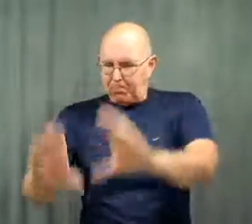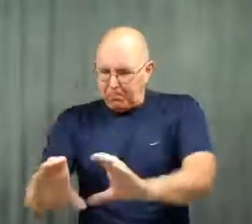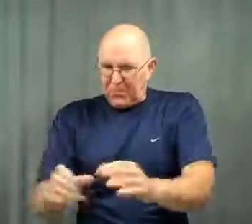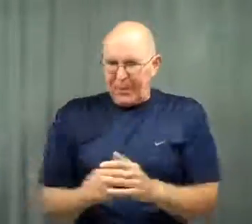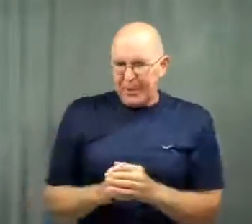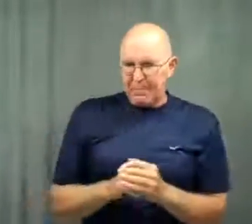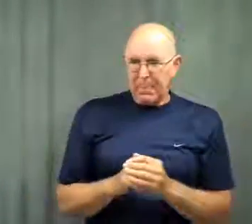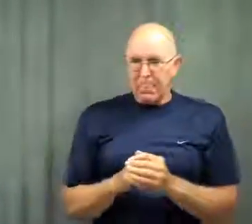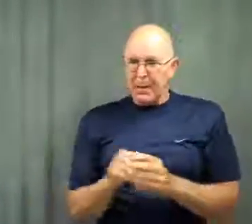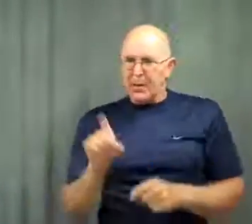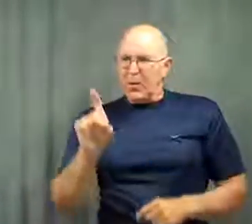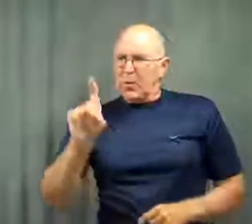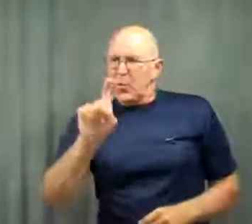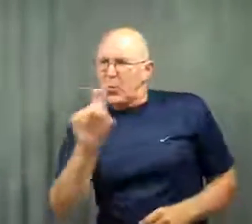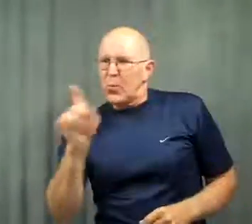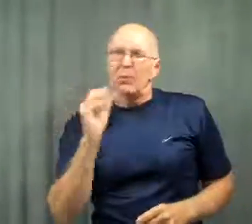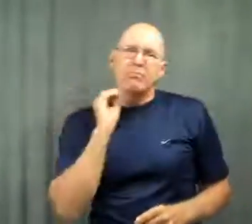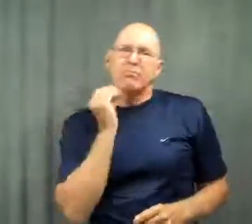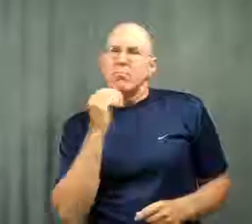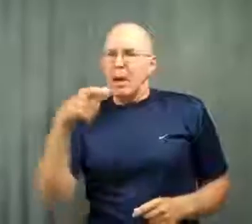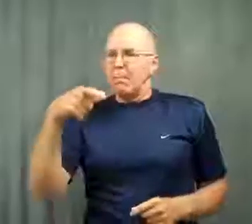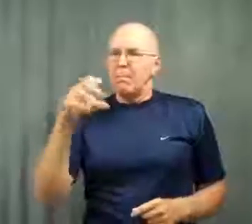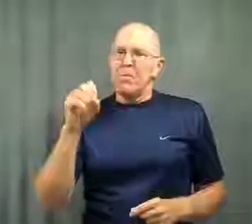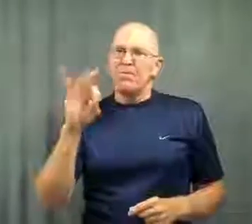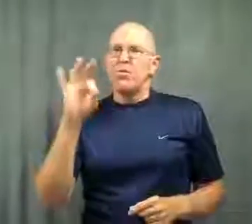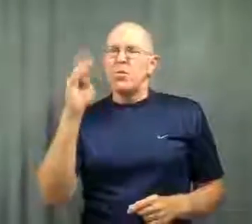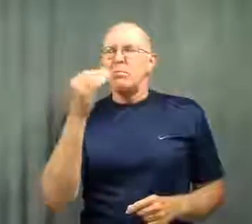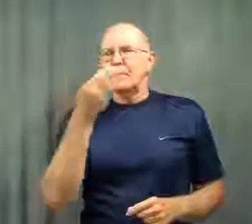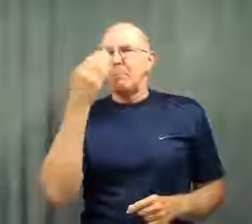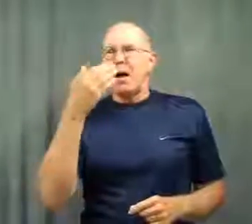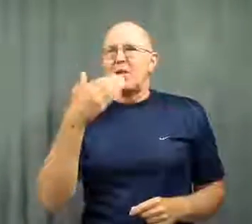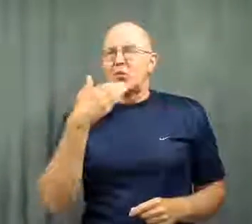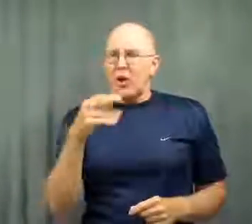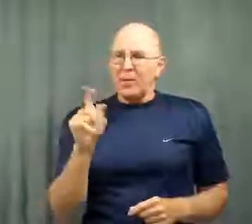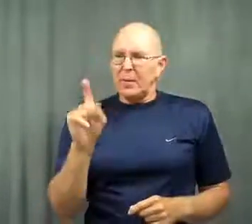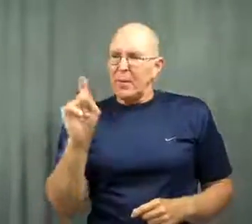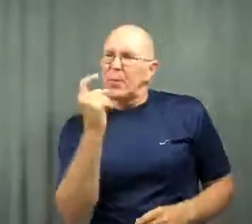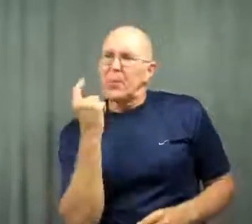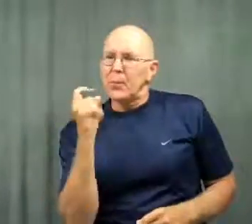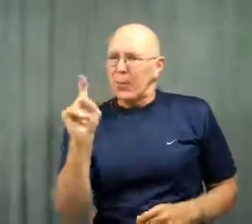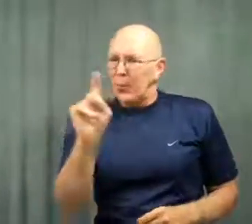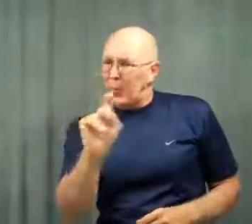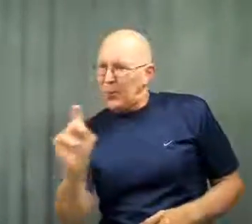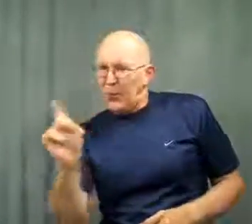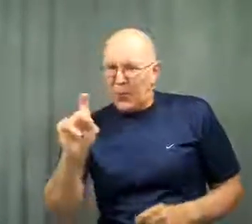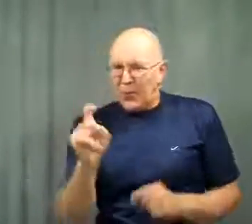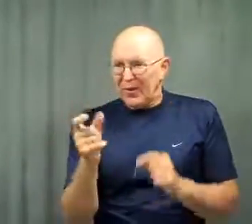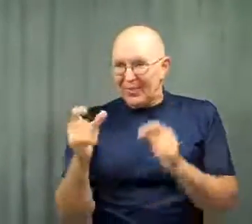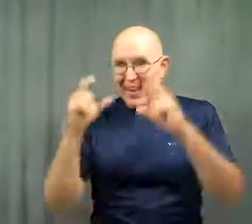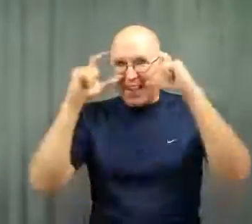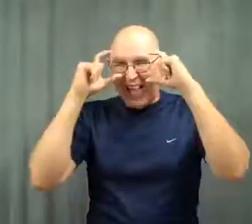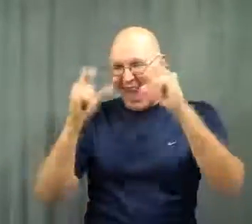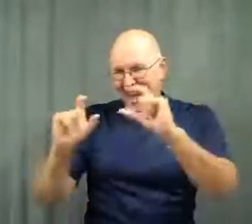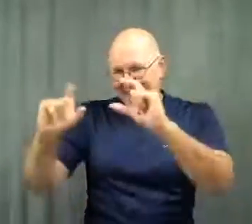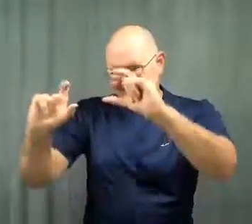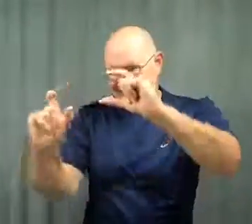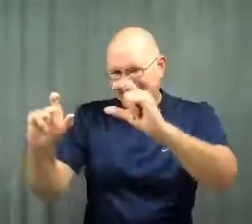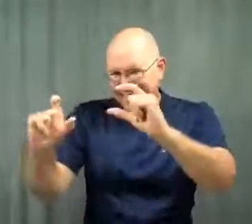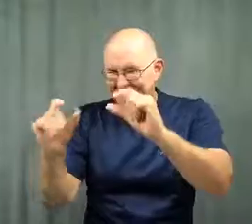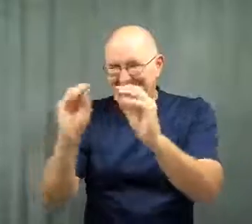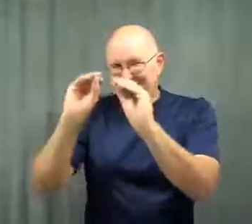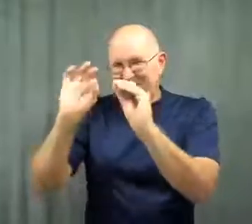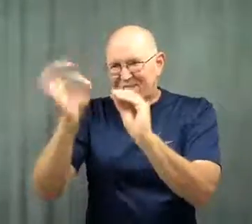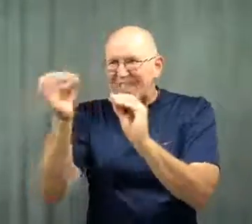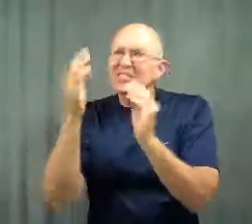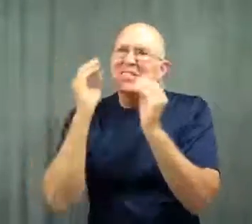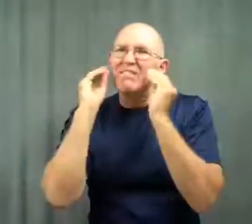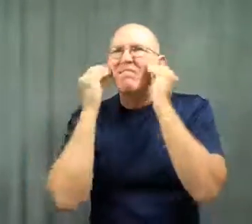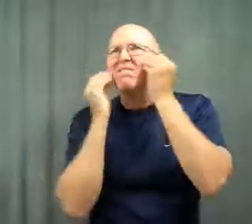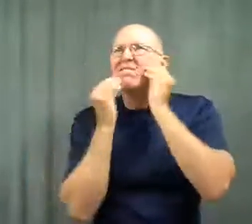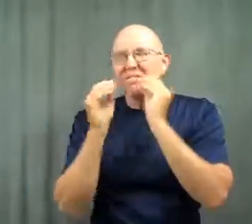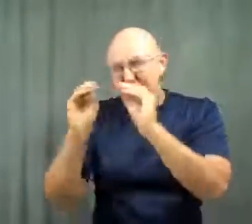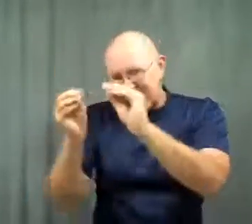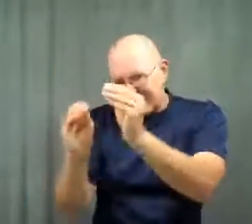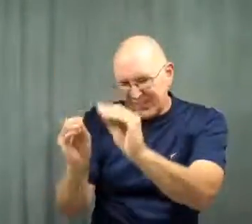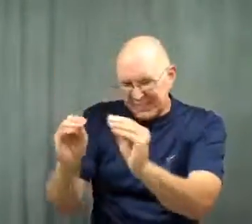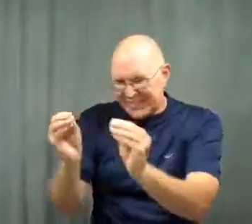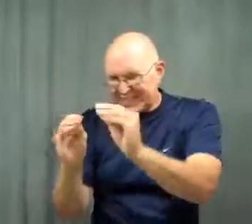She would spray the body with perfume, put glasses on her, and fix her face.